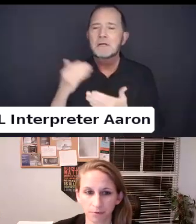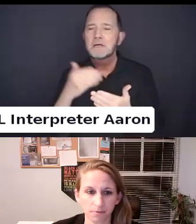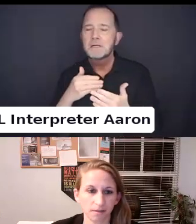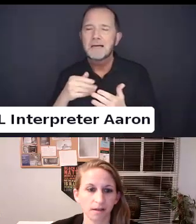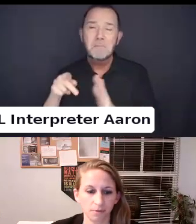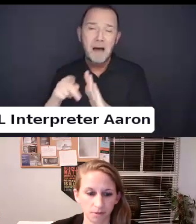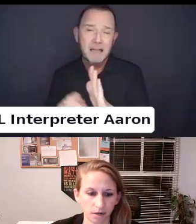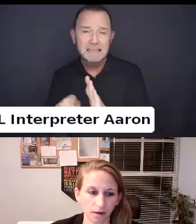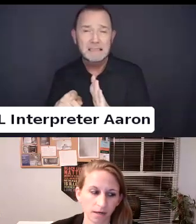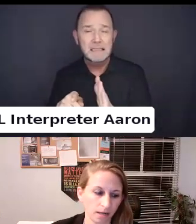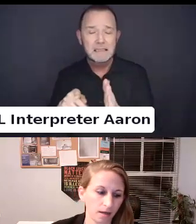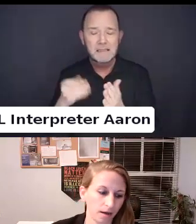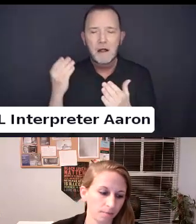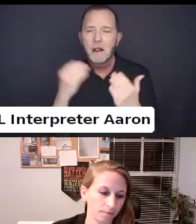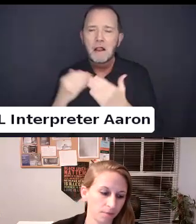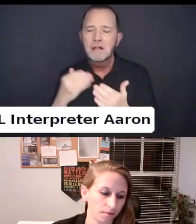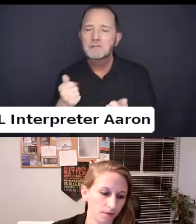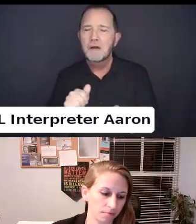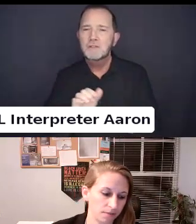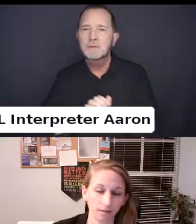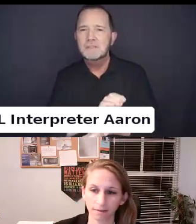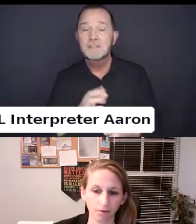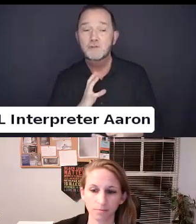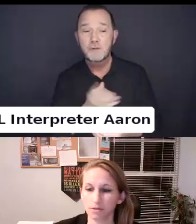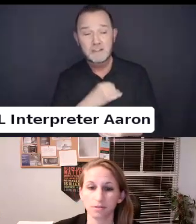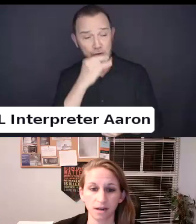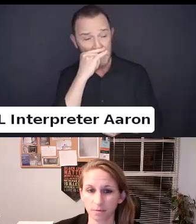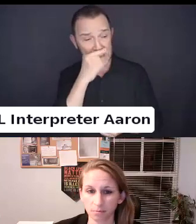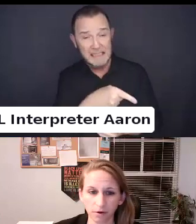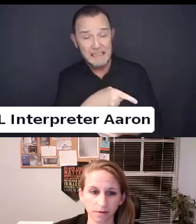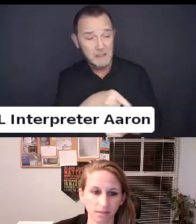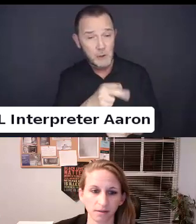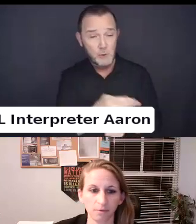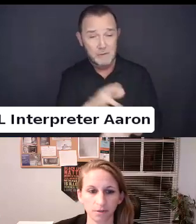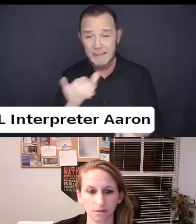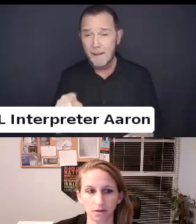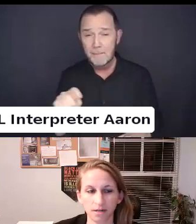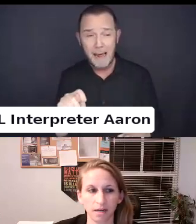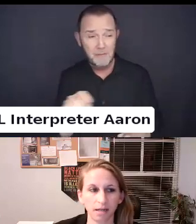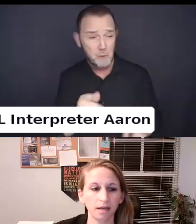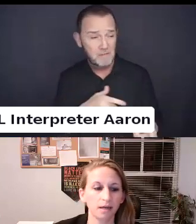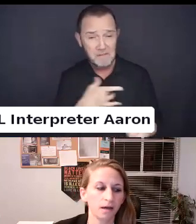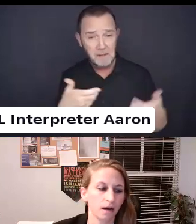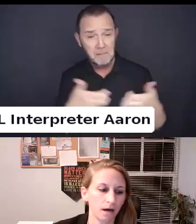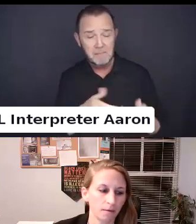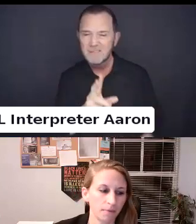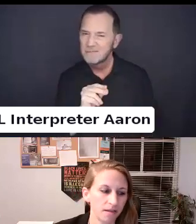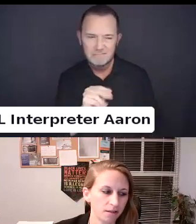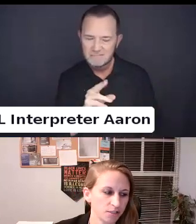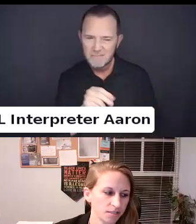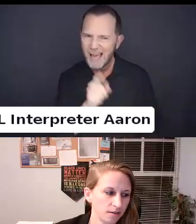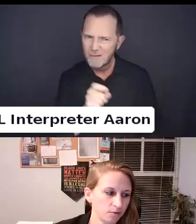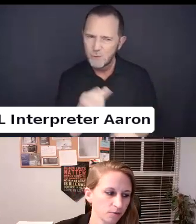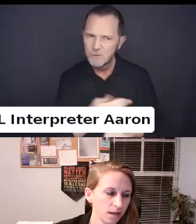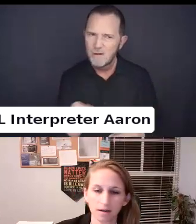That did not allow them to use their name and pronouns that a lot of their gender identity